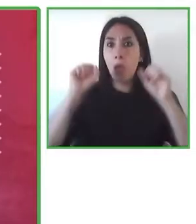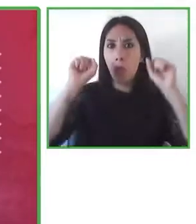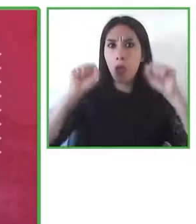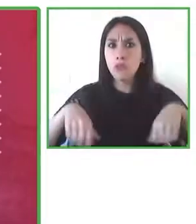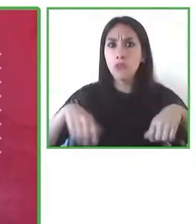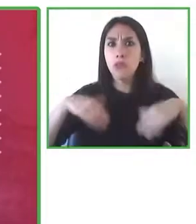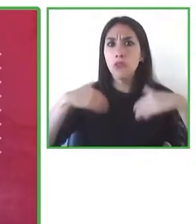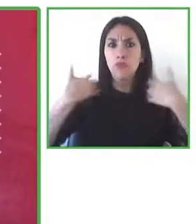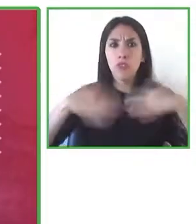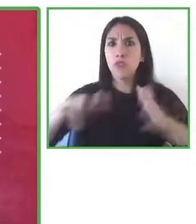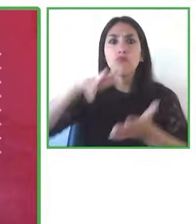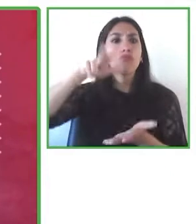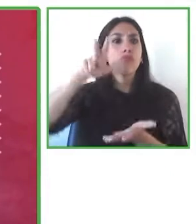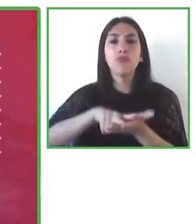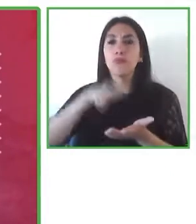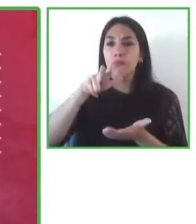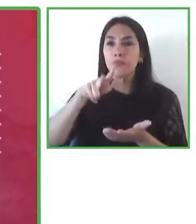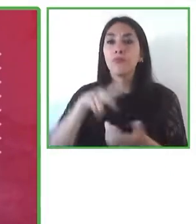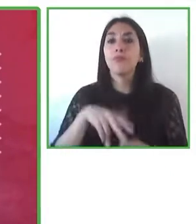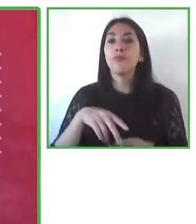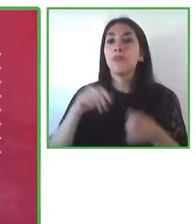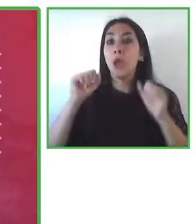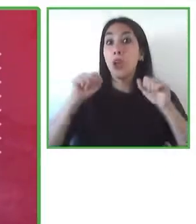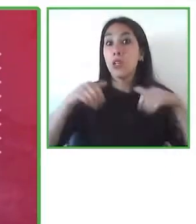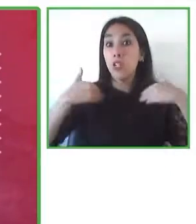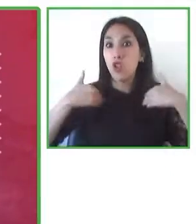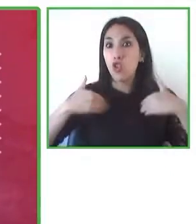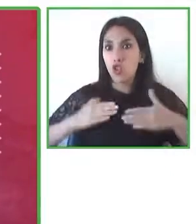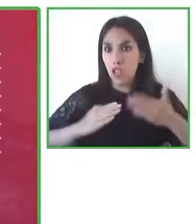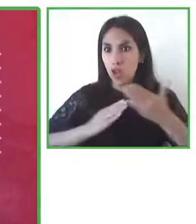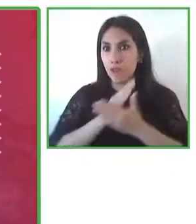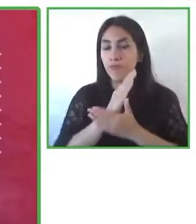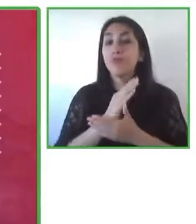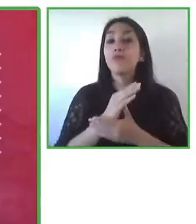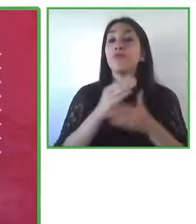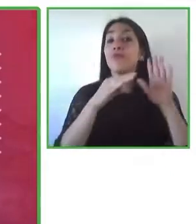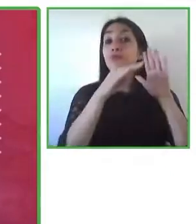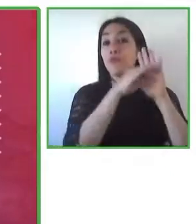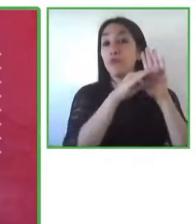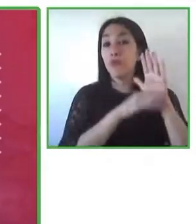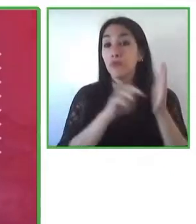and to be able to allow them to work under those laws of protection to be able to exercise their